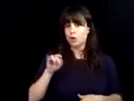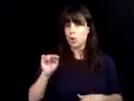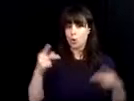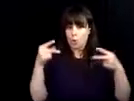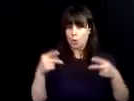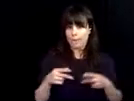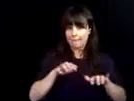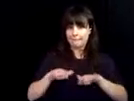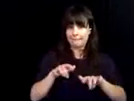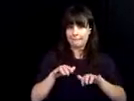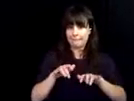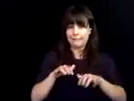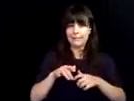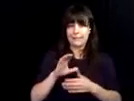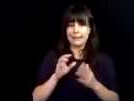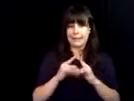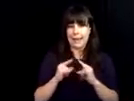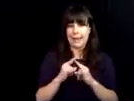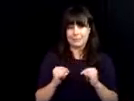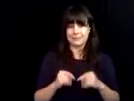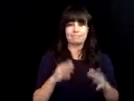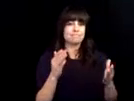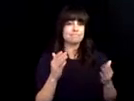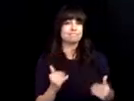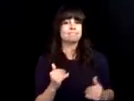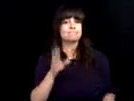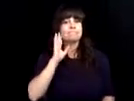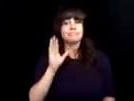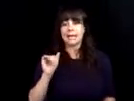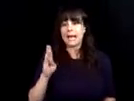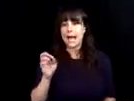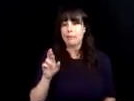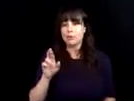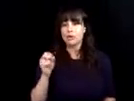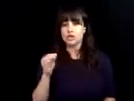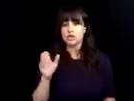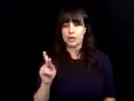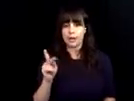Hello I'm Cal eb and I have appreciated the coding camp site I have to Ms. Harris. She has always encouraged me to do my best and provided me with fantastic programs that gave me the valuable skills to help me navigate the challenges of life. Hello I'm Caleb and I have appreciated the coding camp site I to Ms. Harris. She has always encouraged me to do my best and provided me with fantastic programs that gave me the valuable skills to help me navigate the challenges of life.